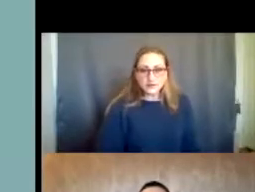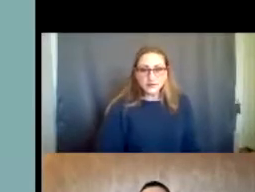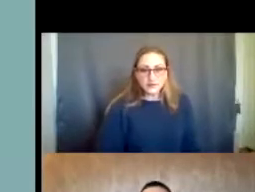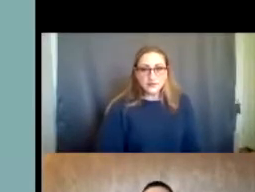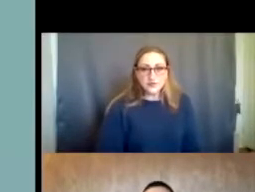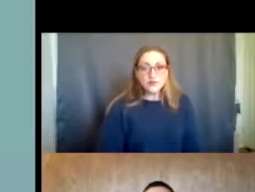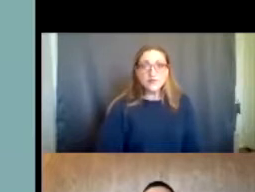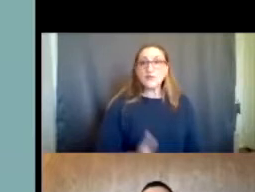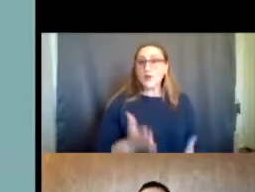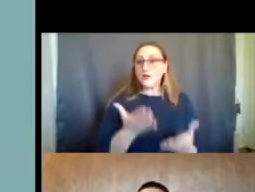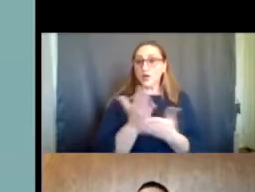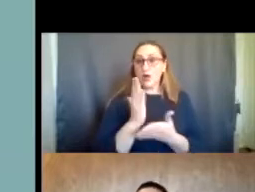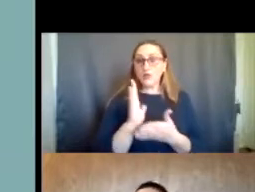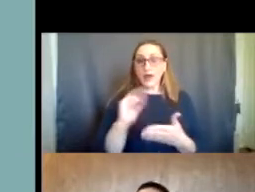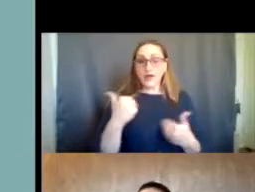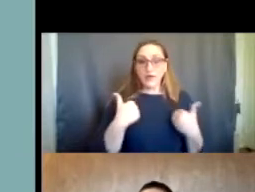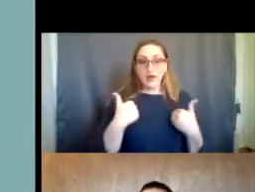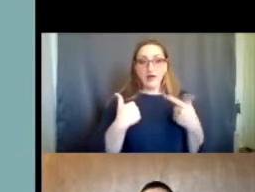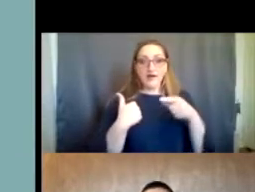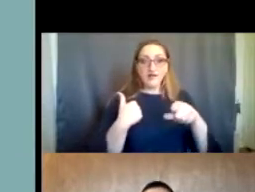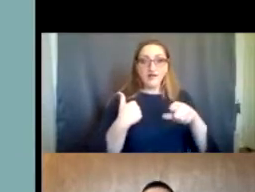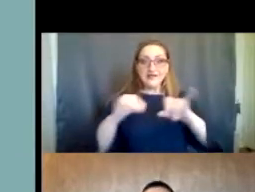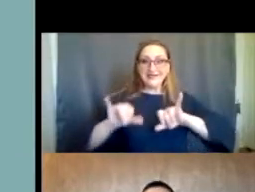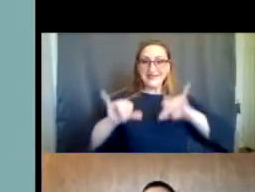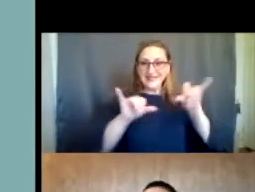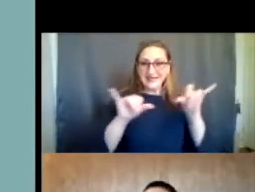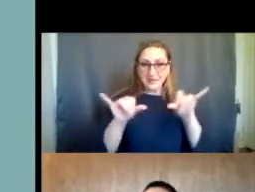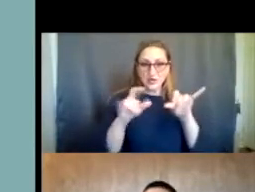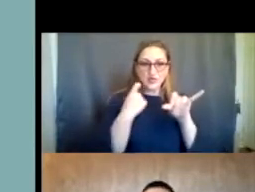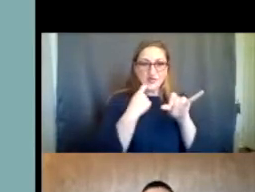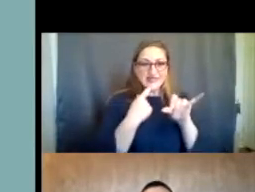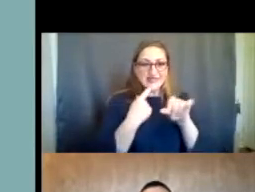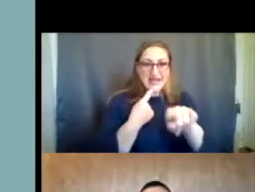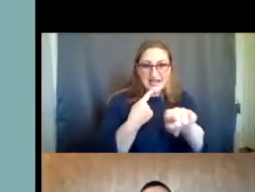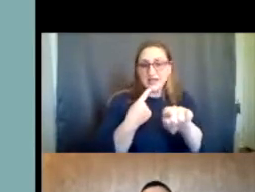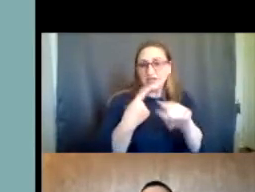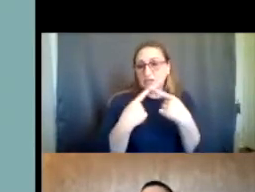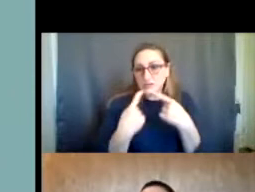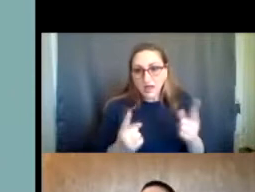All right, here we are. So you'll see some more to what I just said, there's a disclaimer that pops up